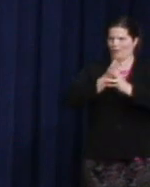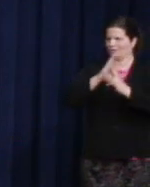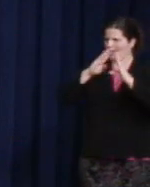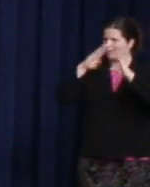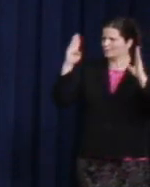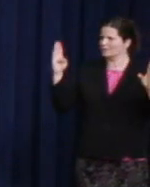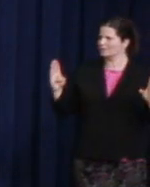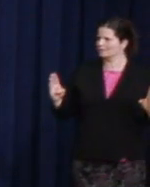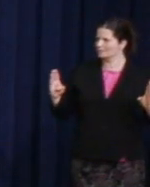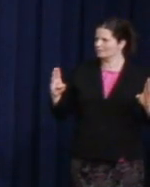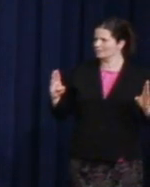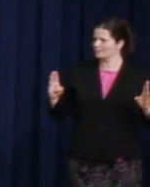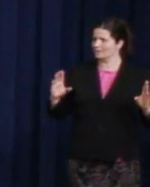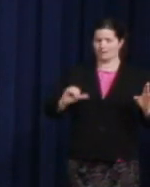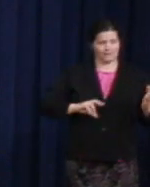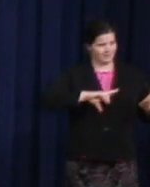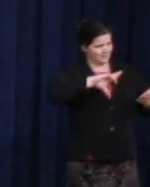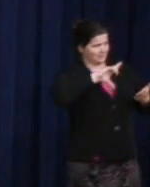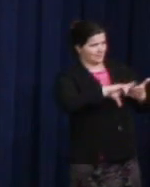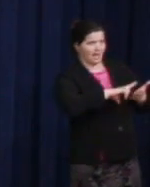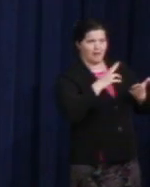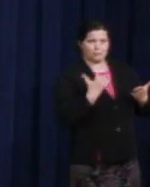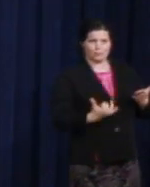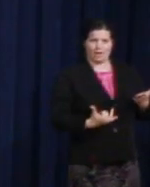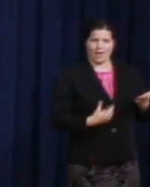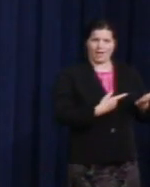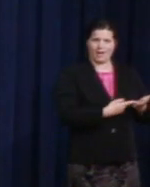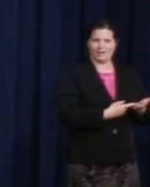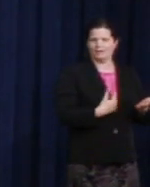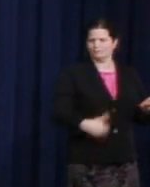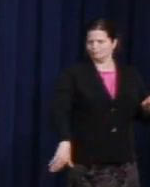With this stamp, this unbelievable stamp,